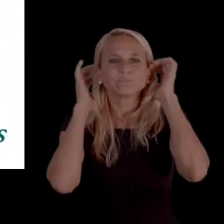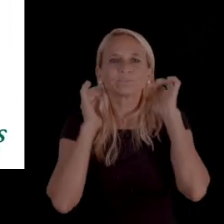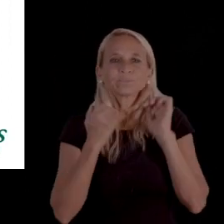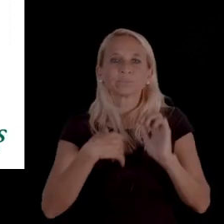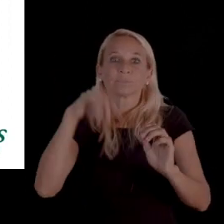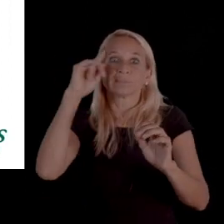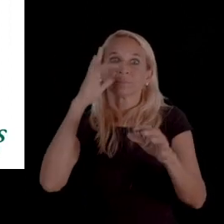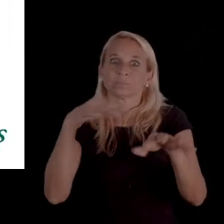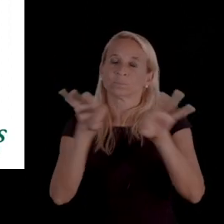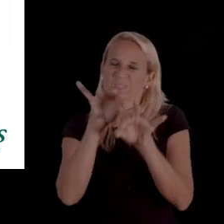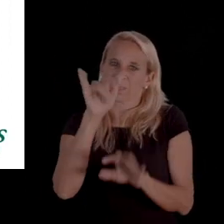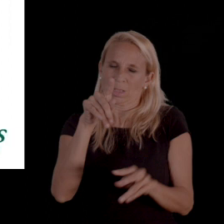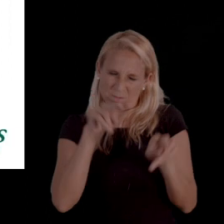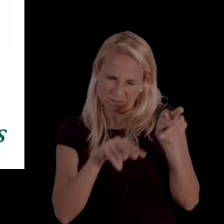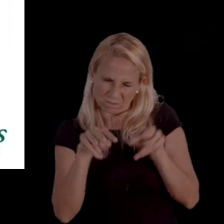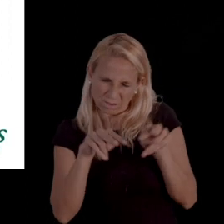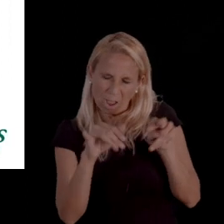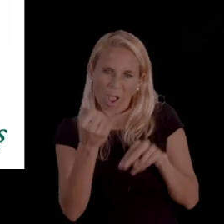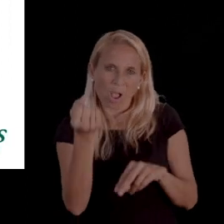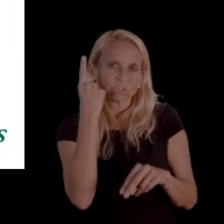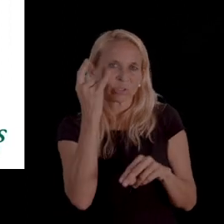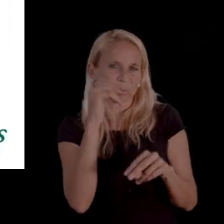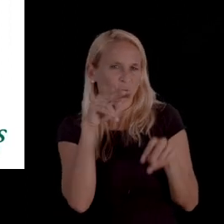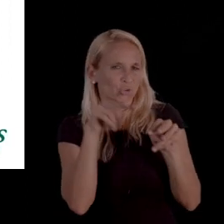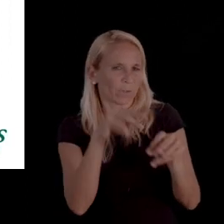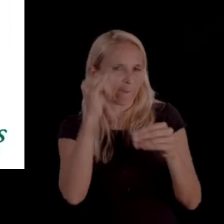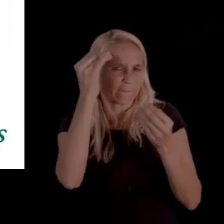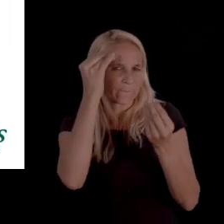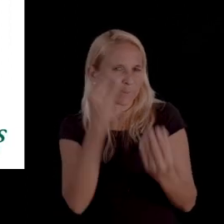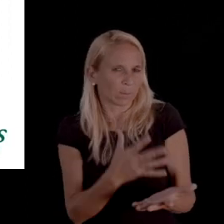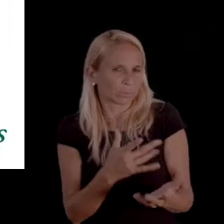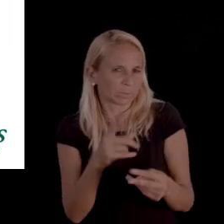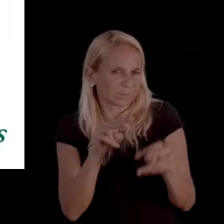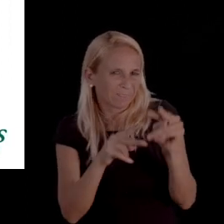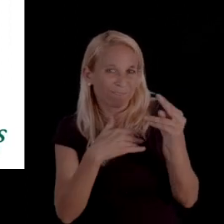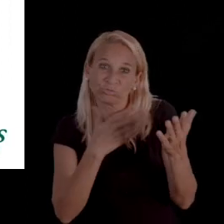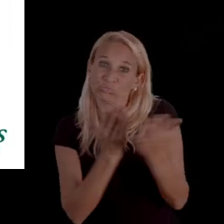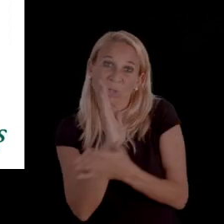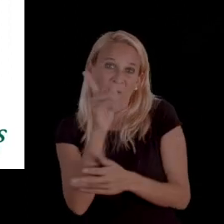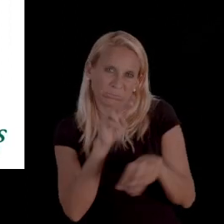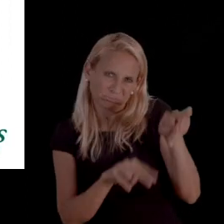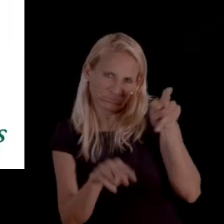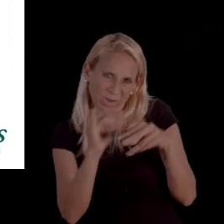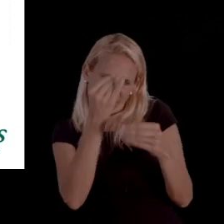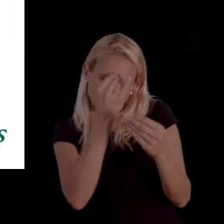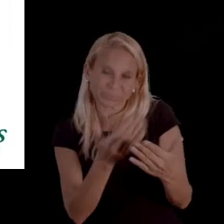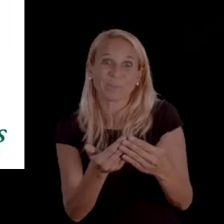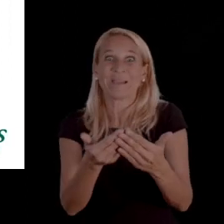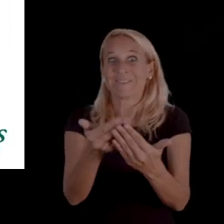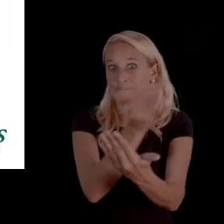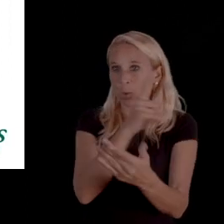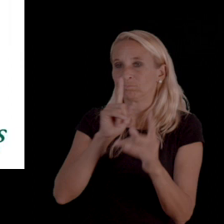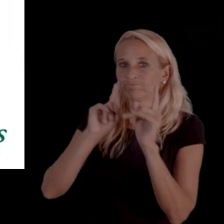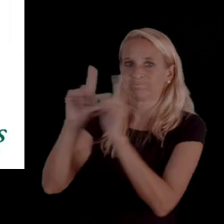We think it's important to kind of look at that information. You have the right to examine that information before the fair hearing.